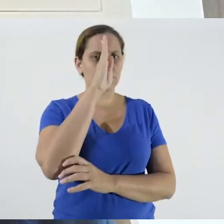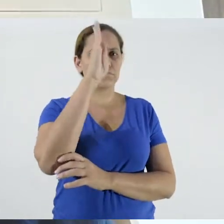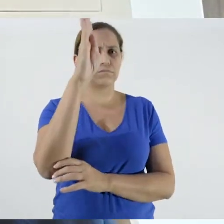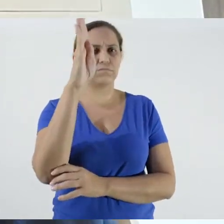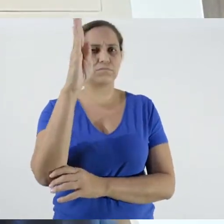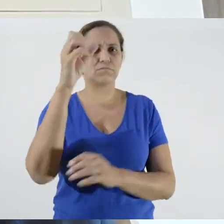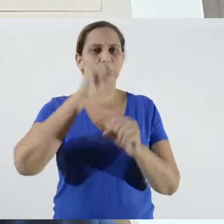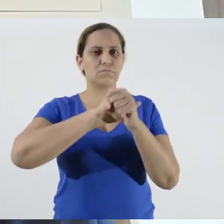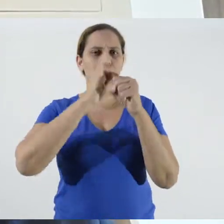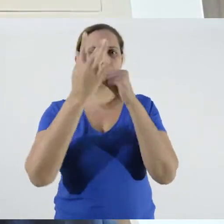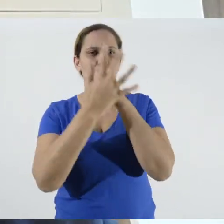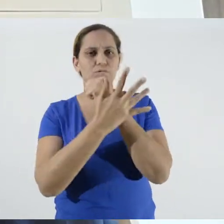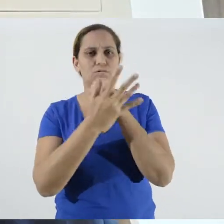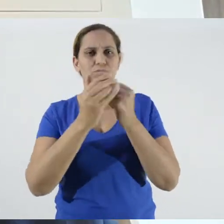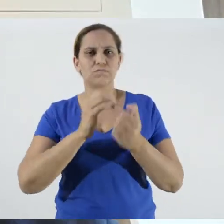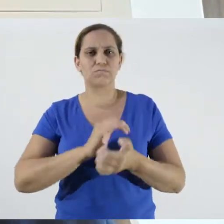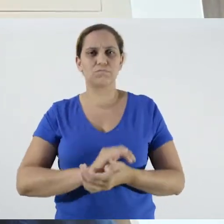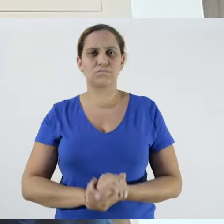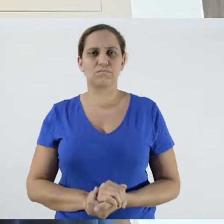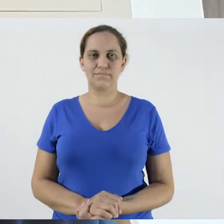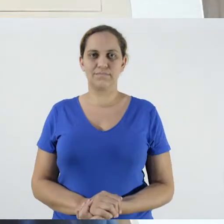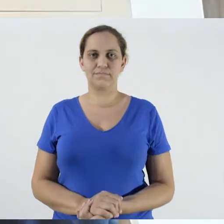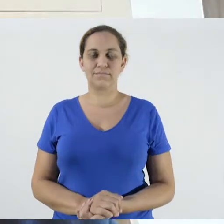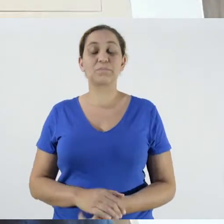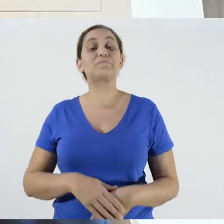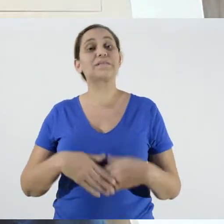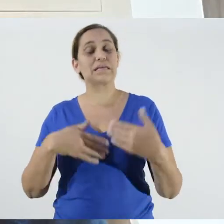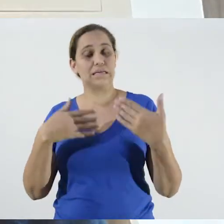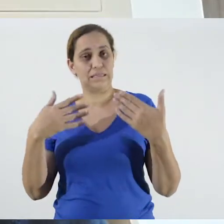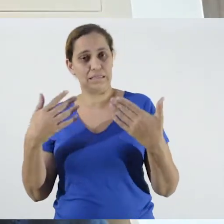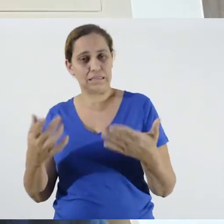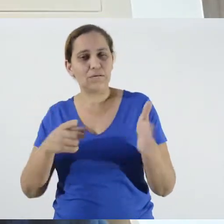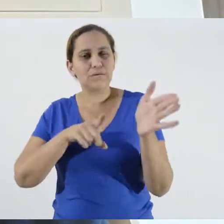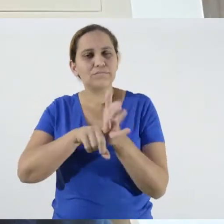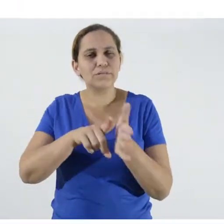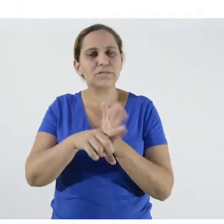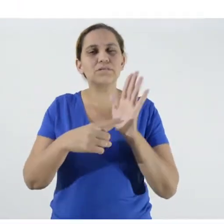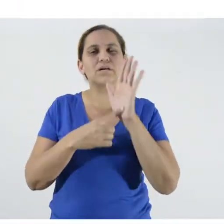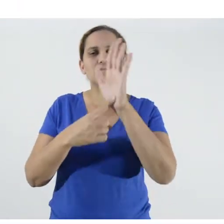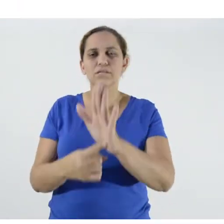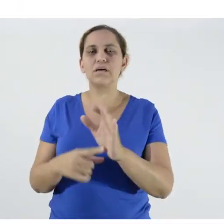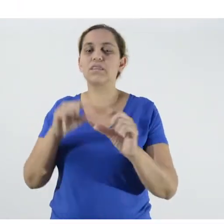What are the main sources? According to Grassi and collaborators, 89% are informed by television,